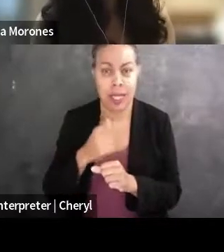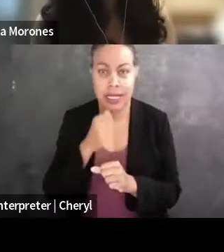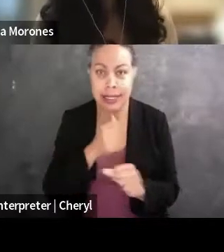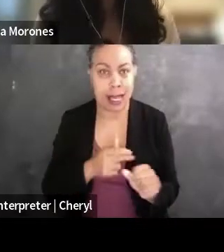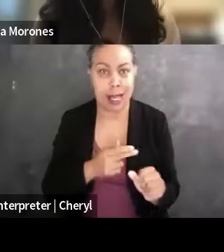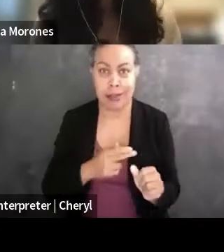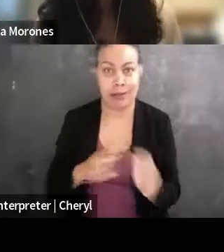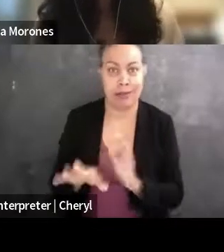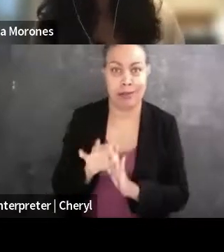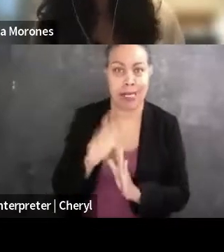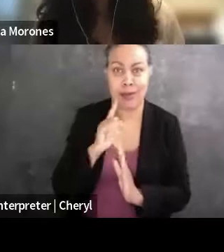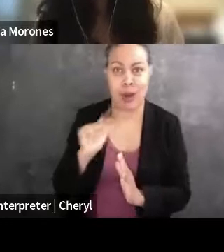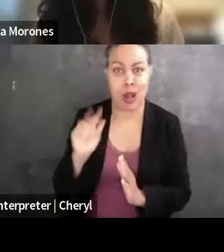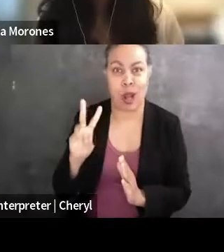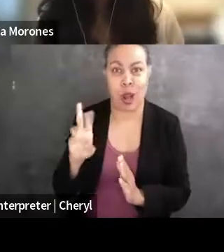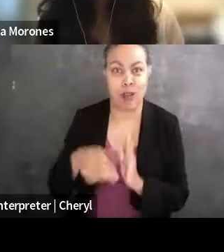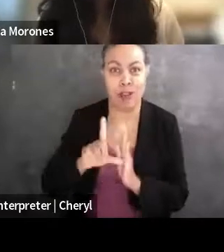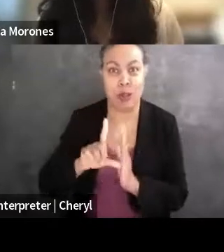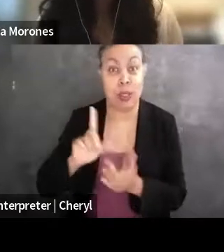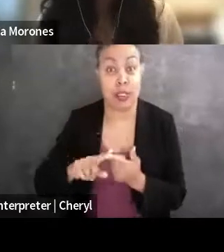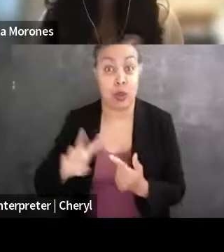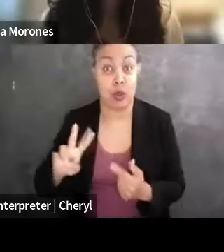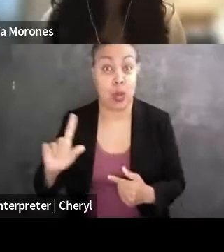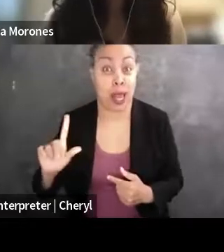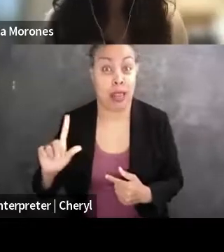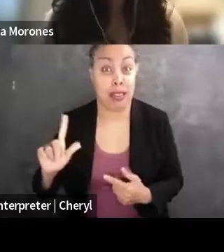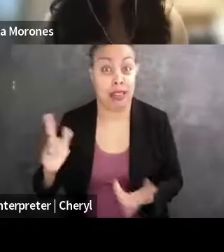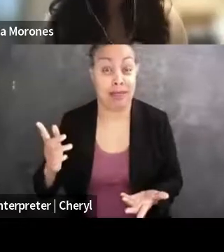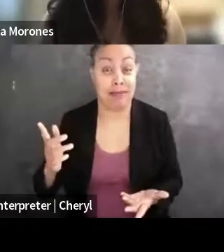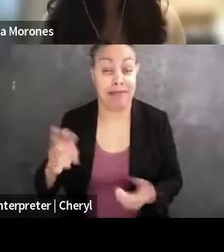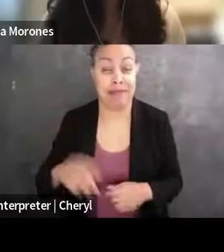to my 2L year, but like still having, trying to do more